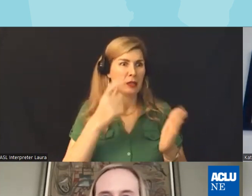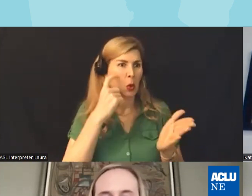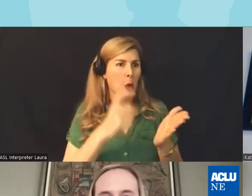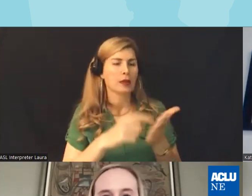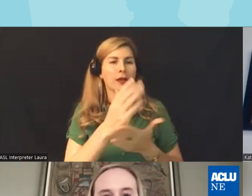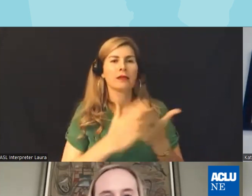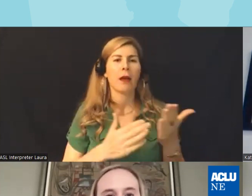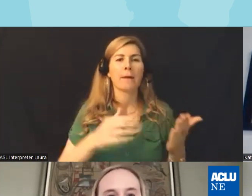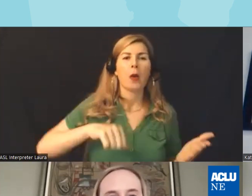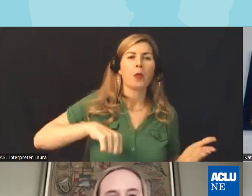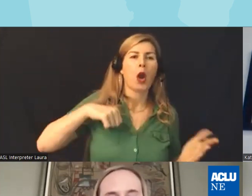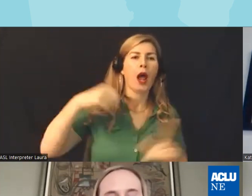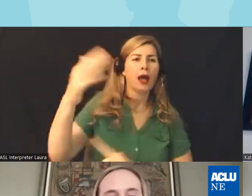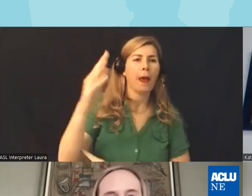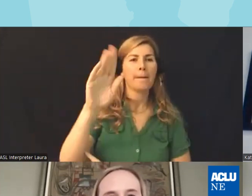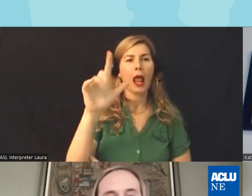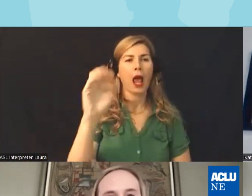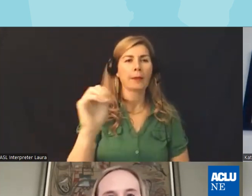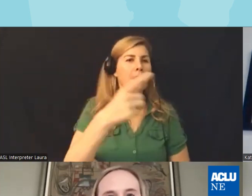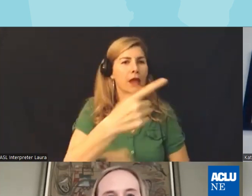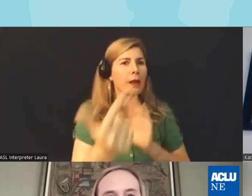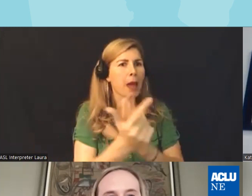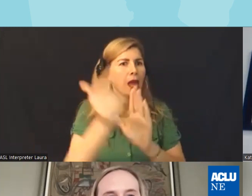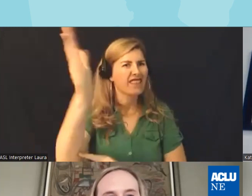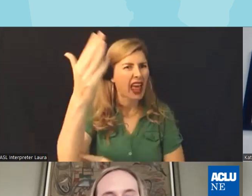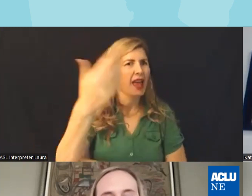or the Black Lives Matter science in the classrooms and we understand that these